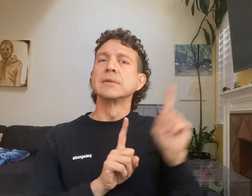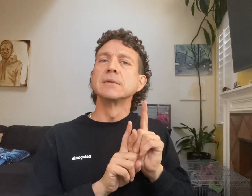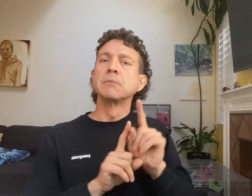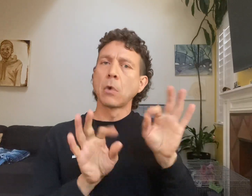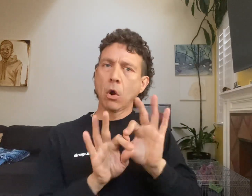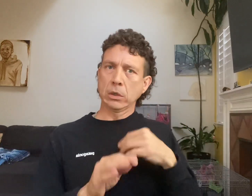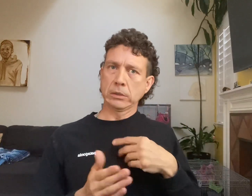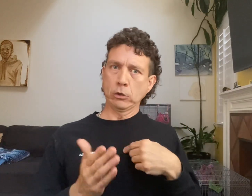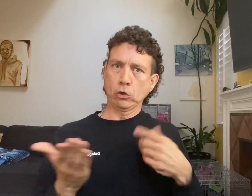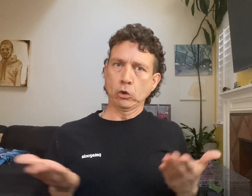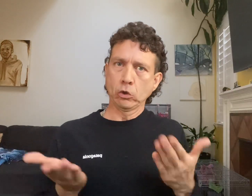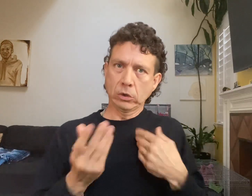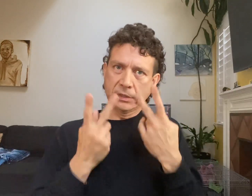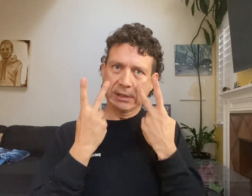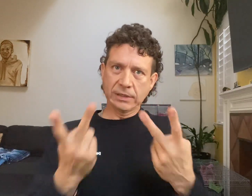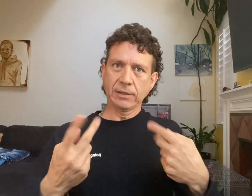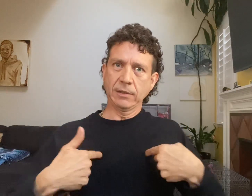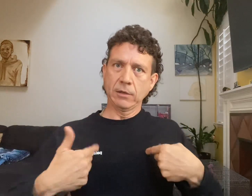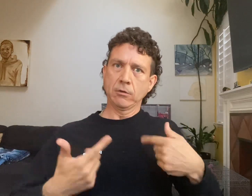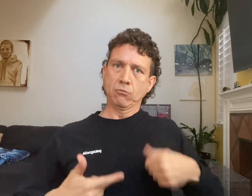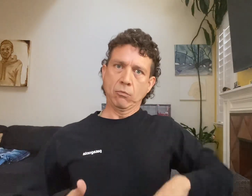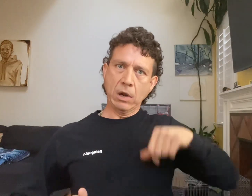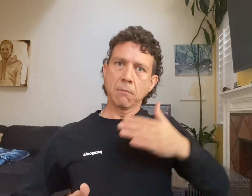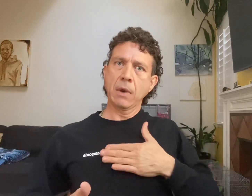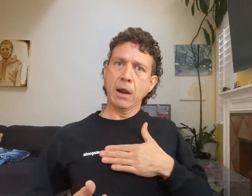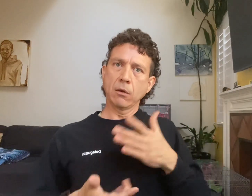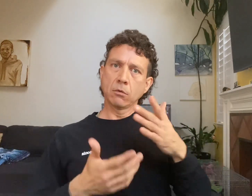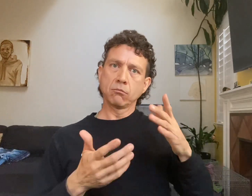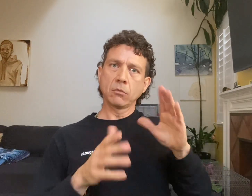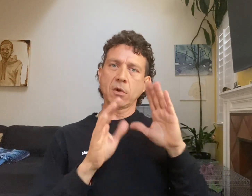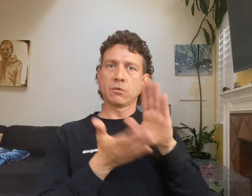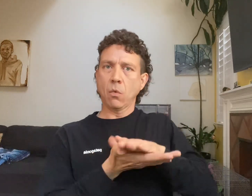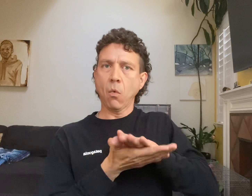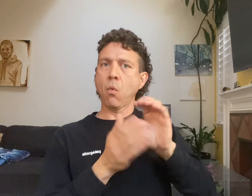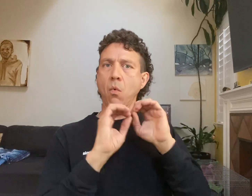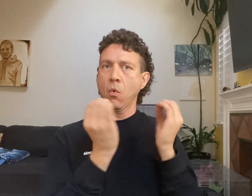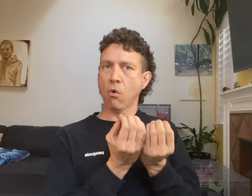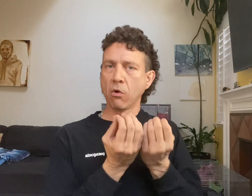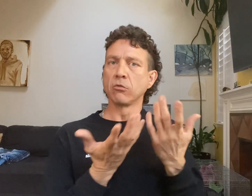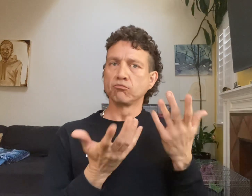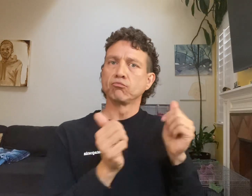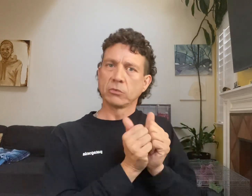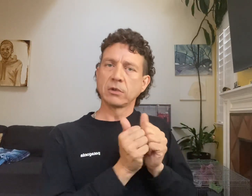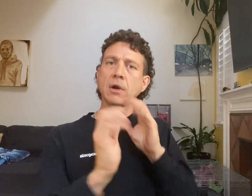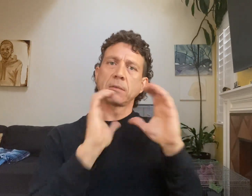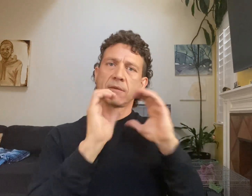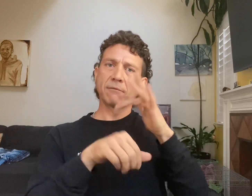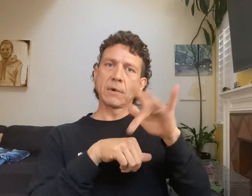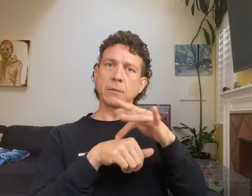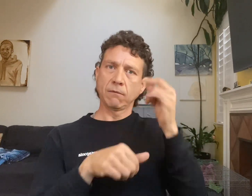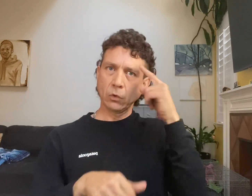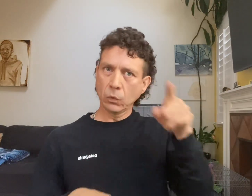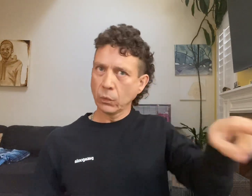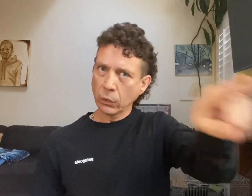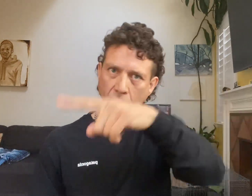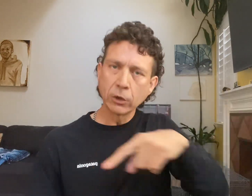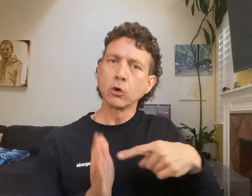hiring certified Deaf interpreter to work with at least they would like to be visible and proud of school or organization with the whole communication accessible experience